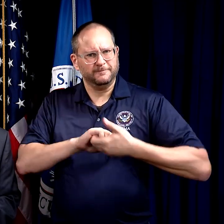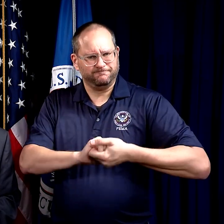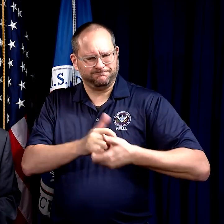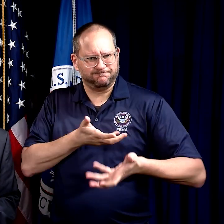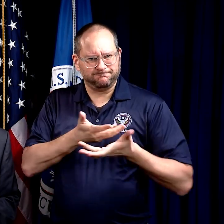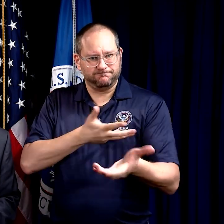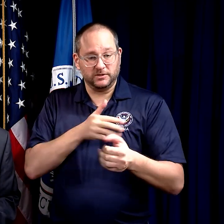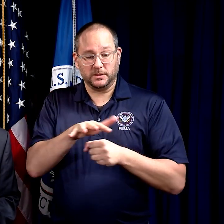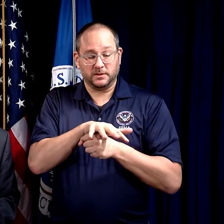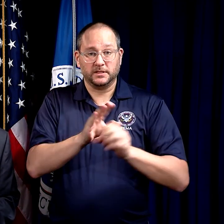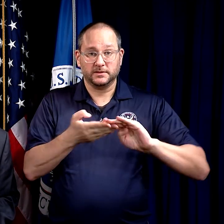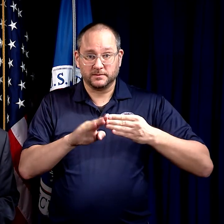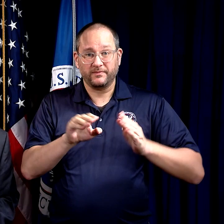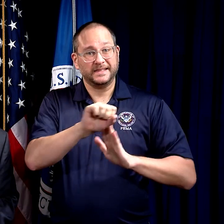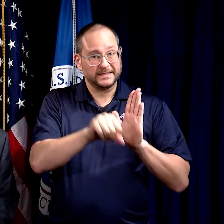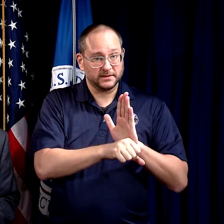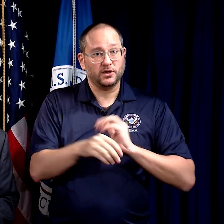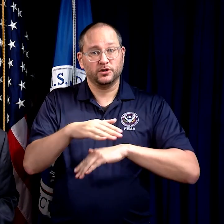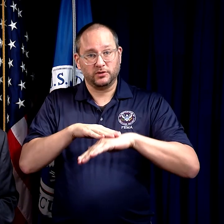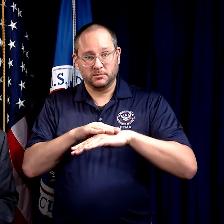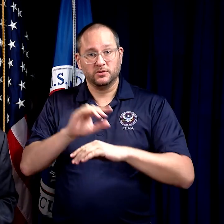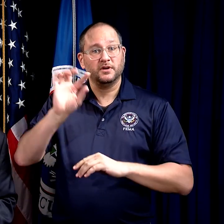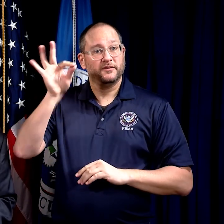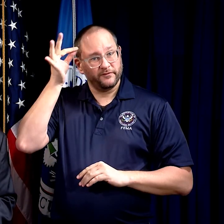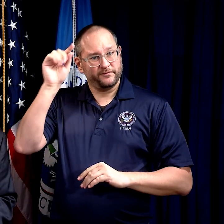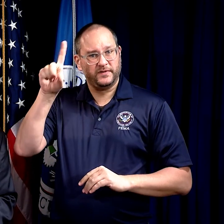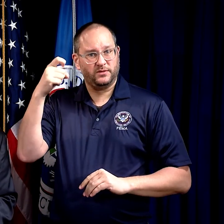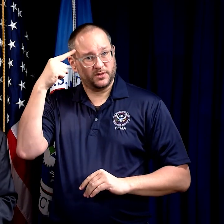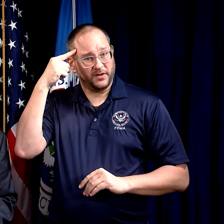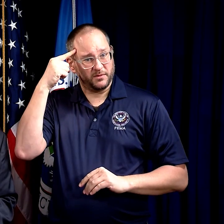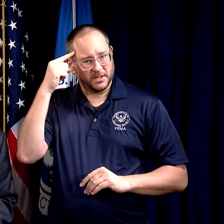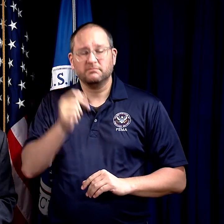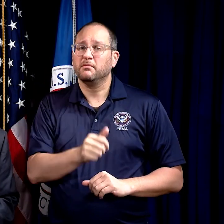and works with the local community, state, tribal and federal governments,